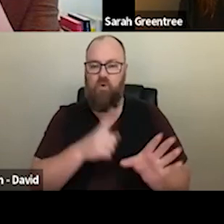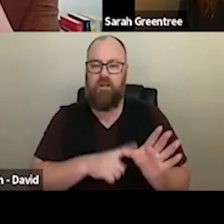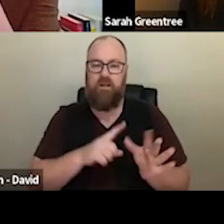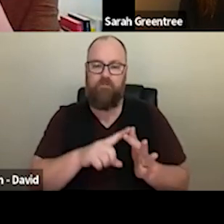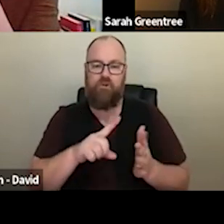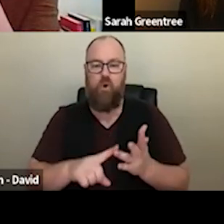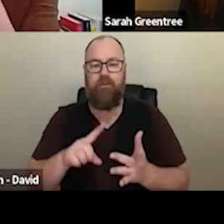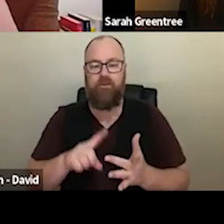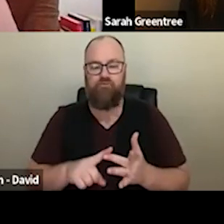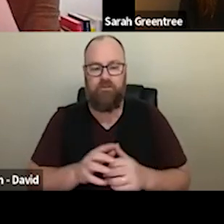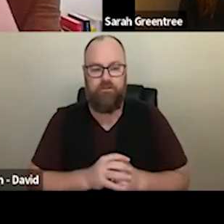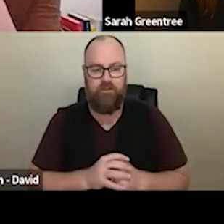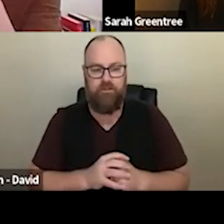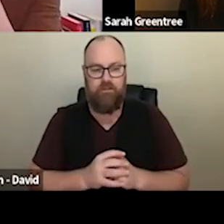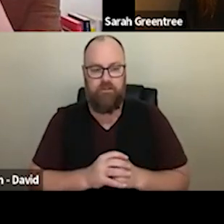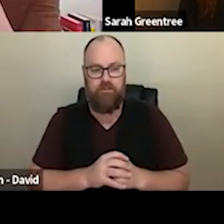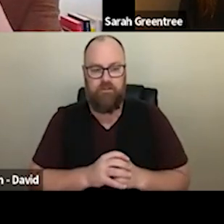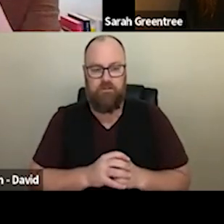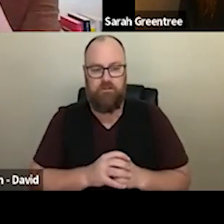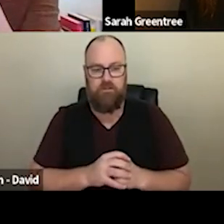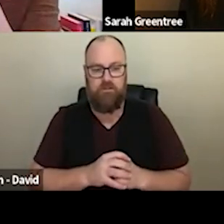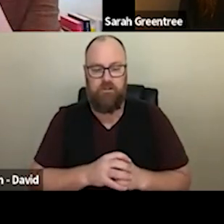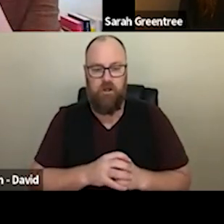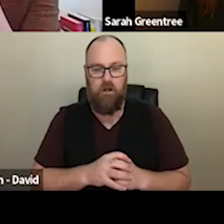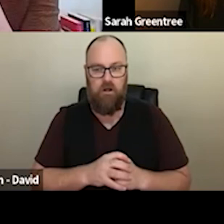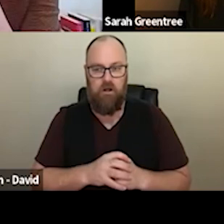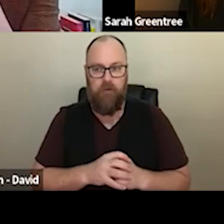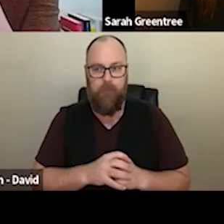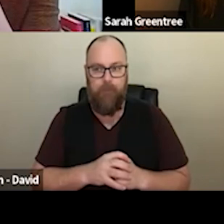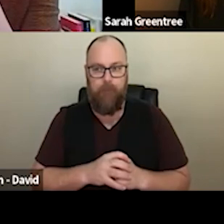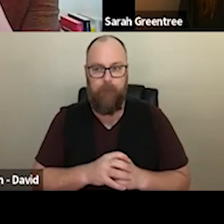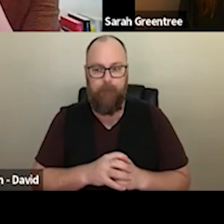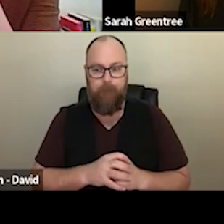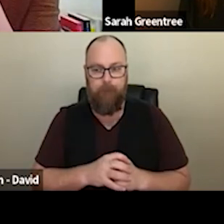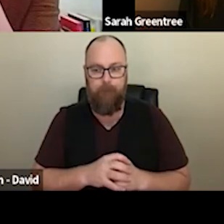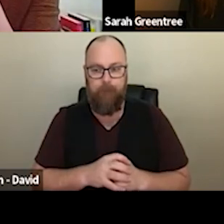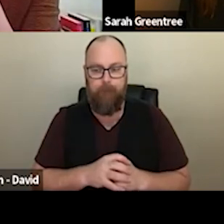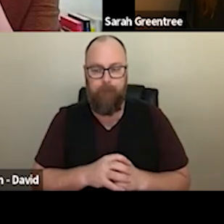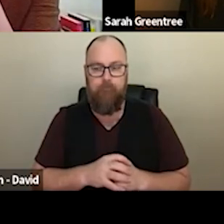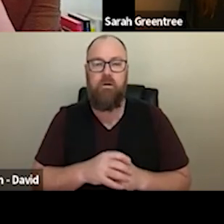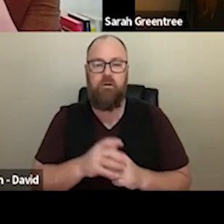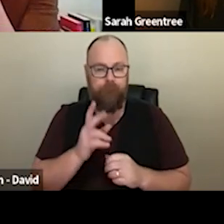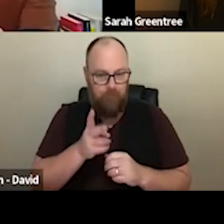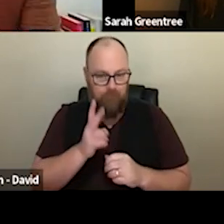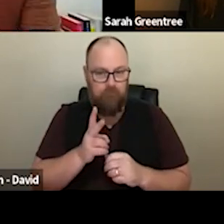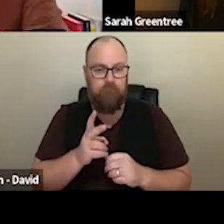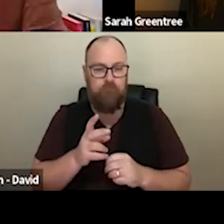And again, I would encourage you also if you have got specific contextual questions around particular art form Investment, expressions of interest, and and again, I would encourage you also, if you've